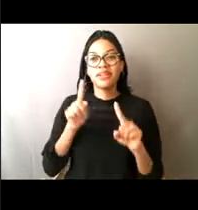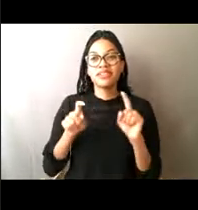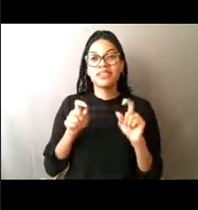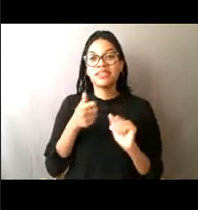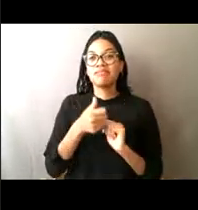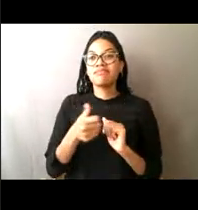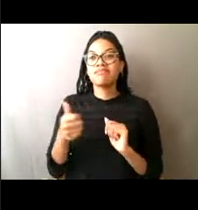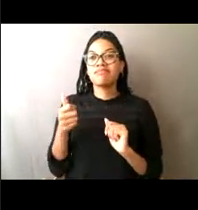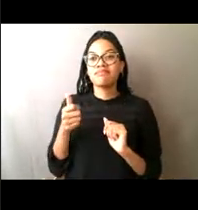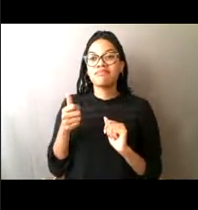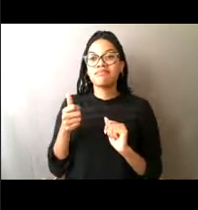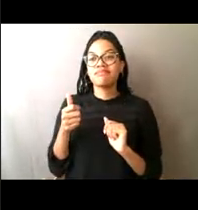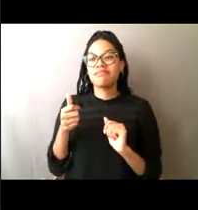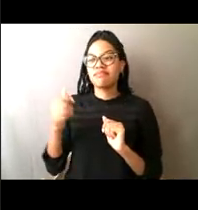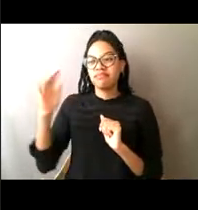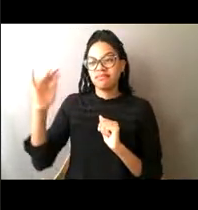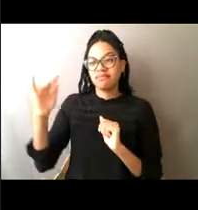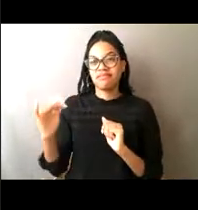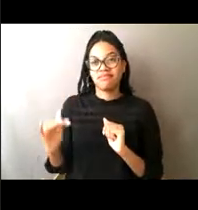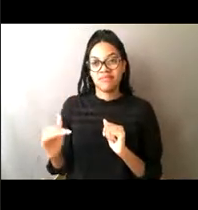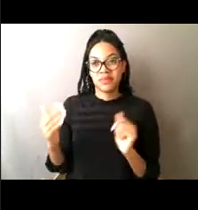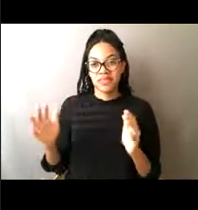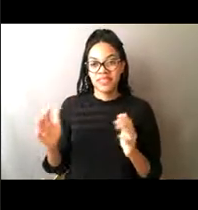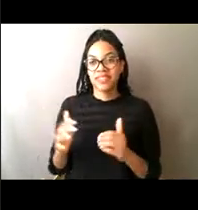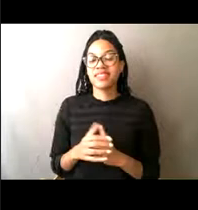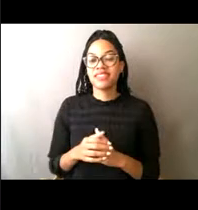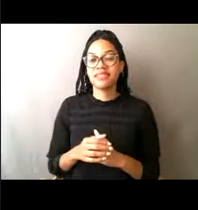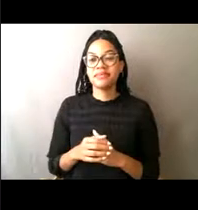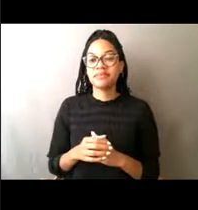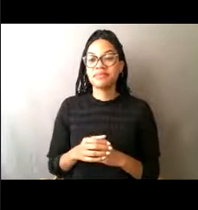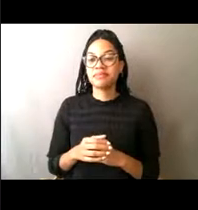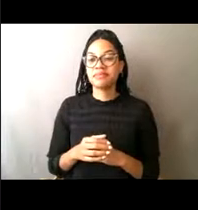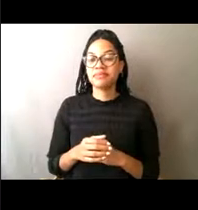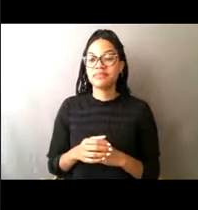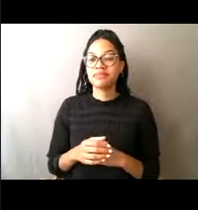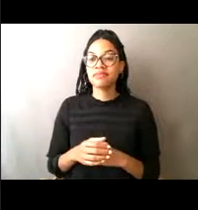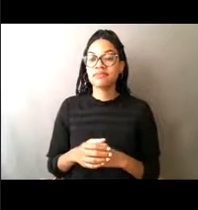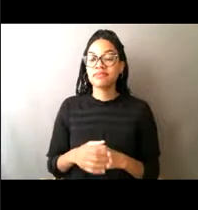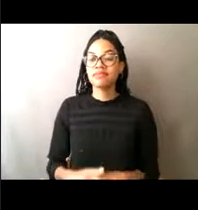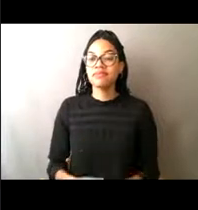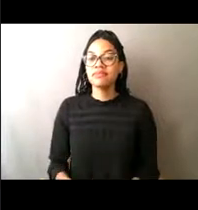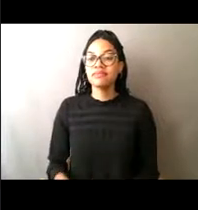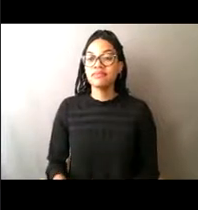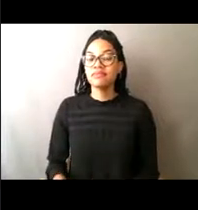that were collected up from the previous session, and so Mabel and Ruby were wondering,